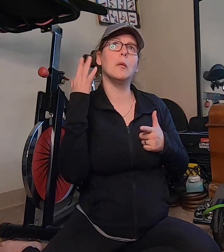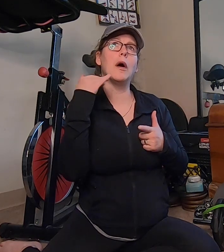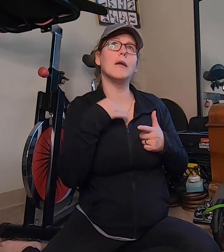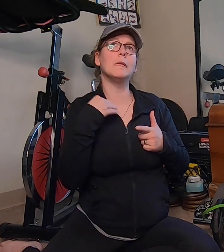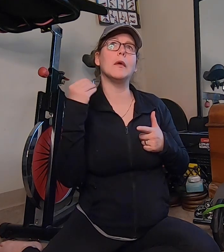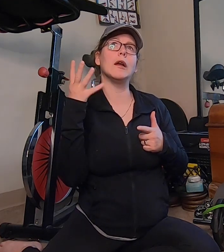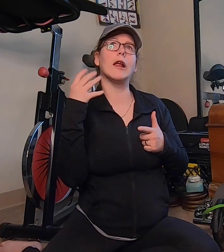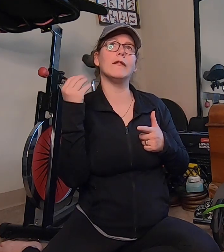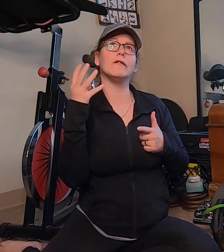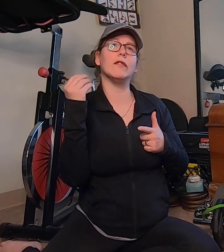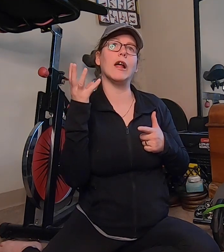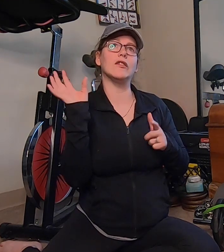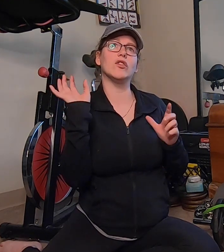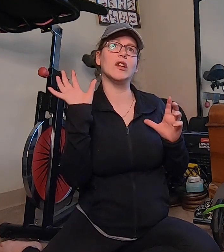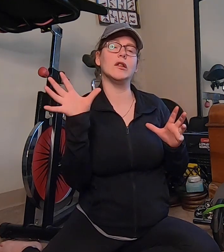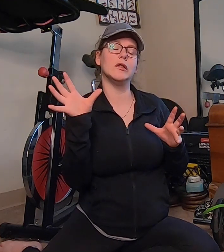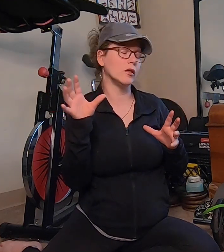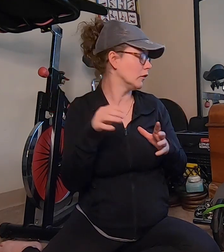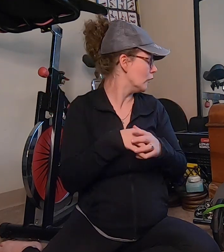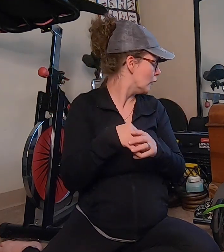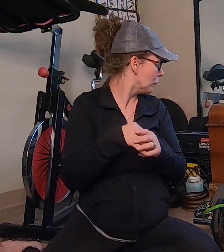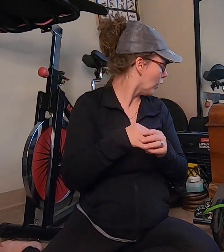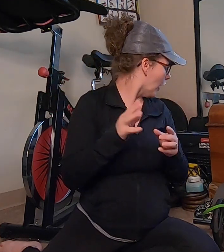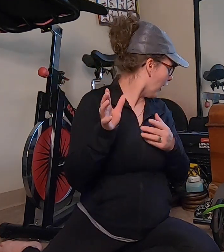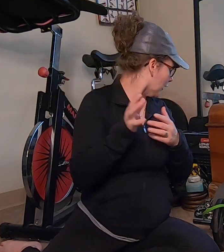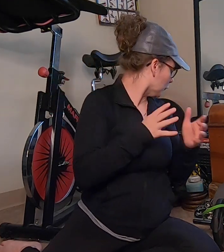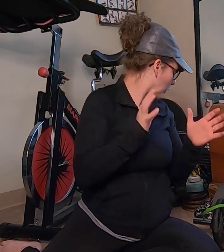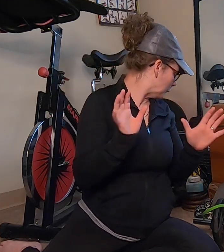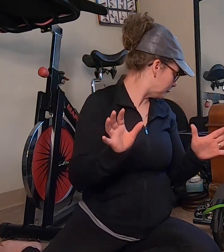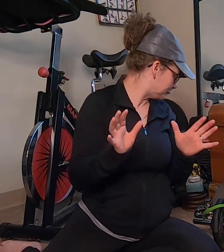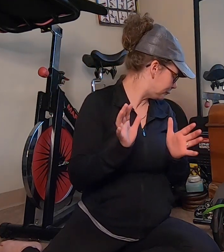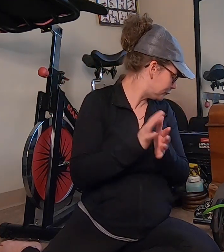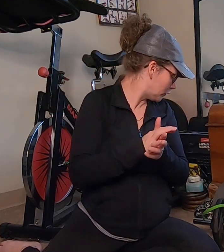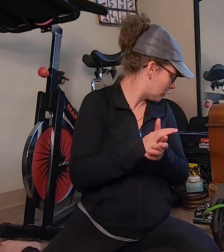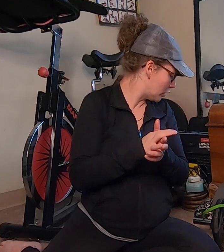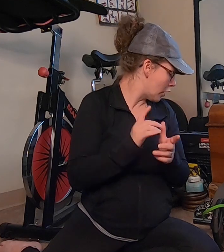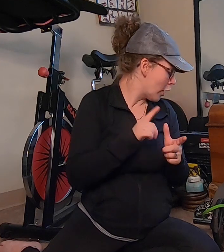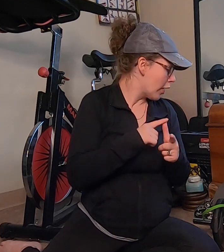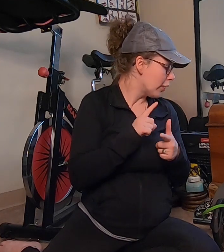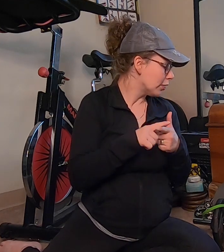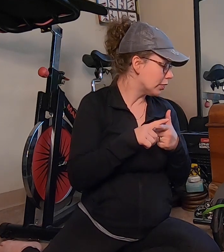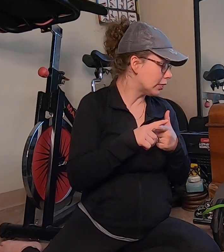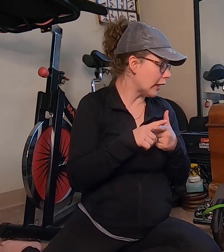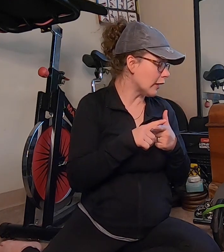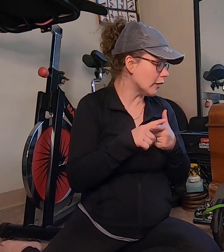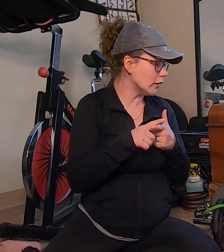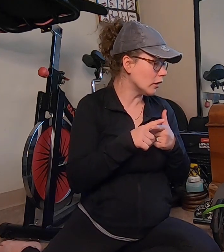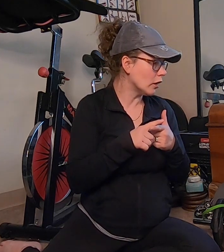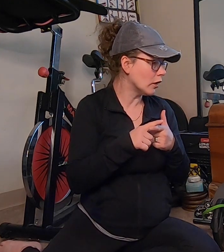why is my light flashing?... anyway then